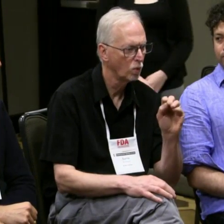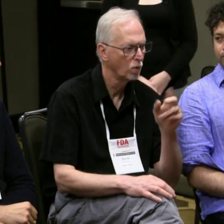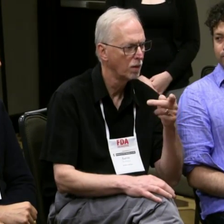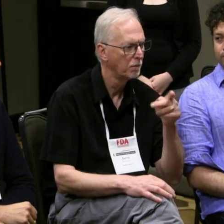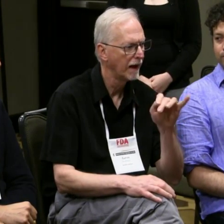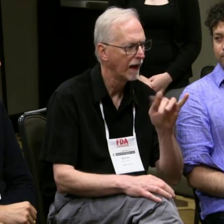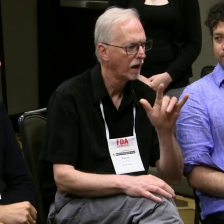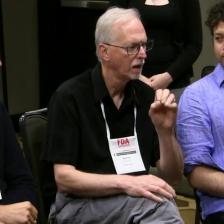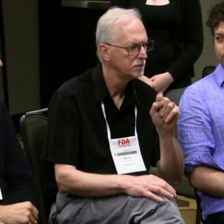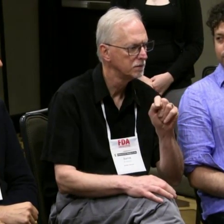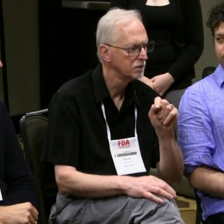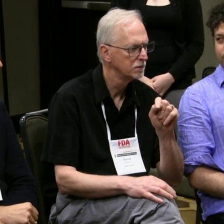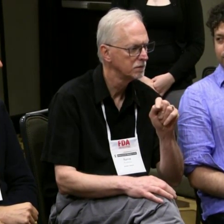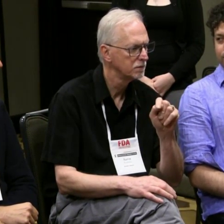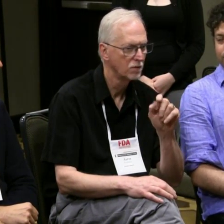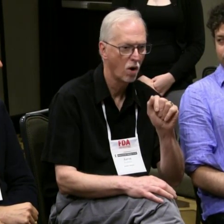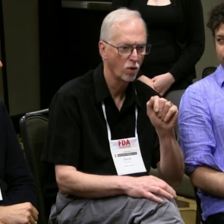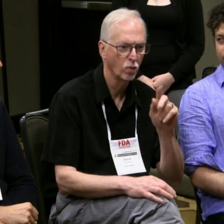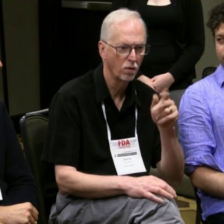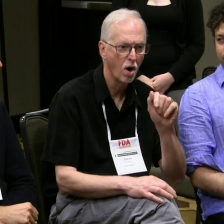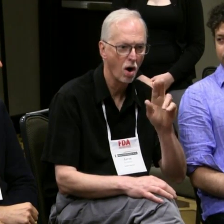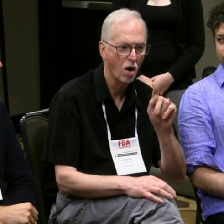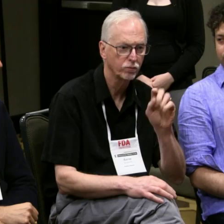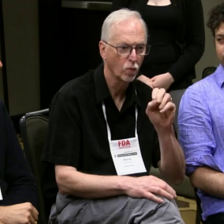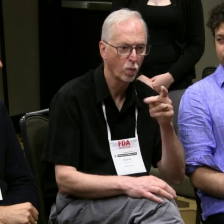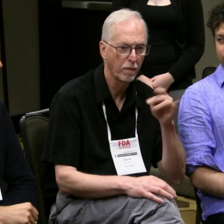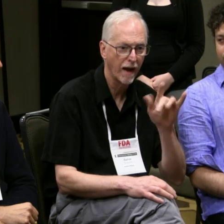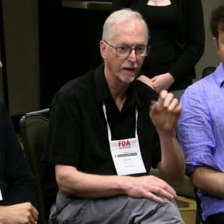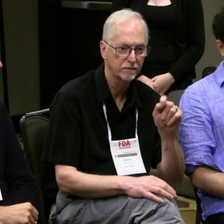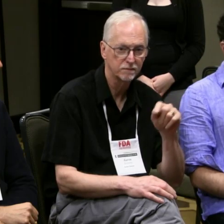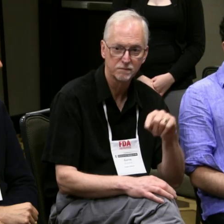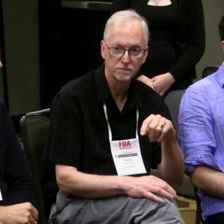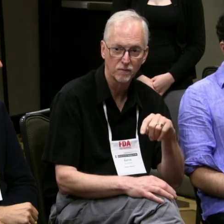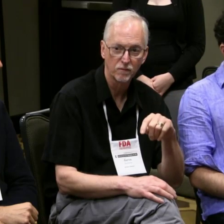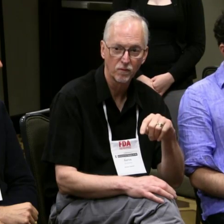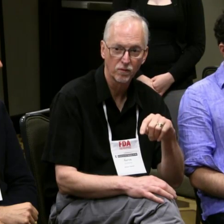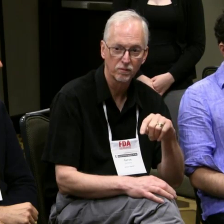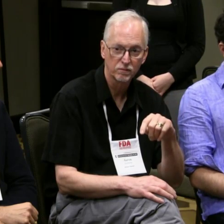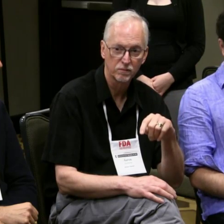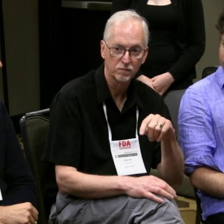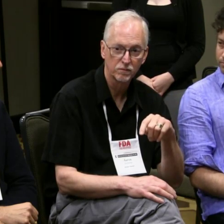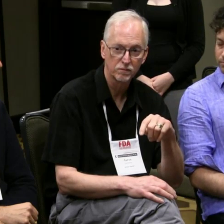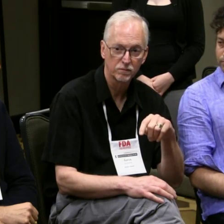it might be because you're on autopilot